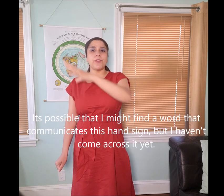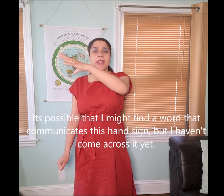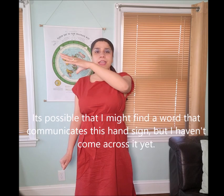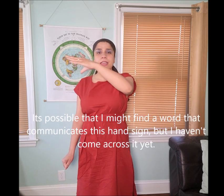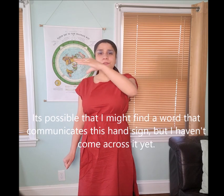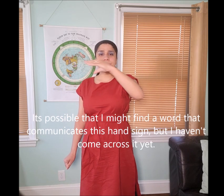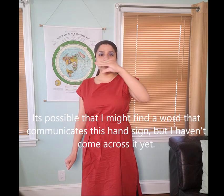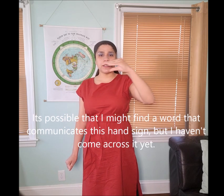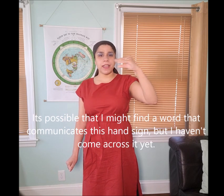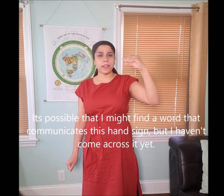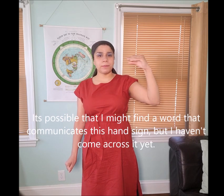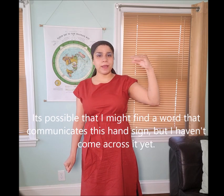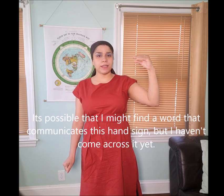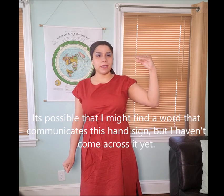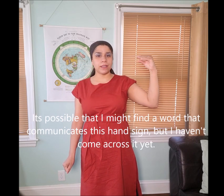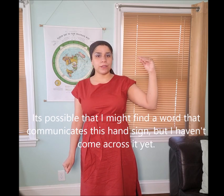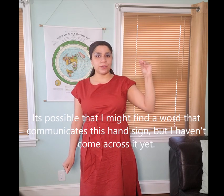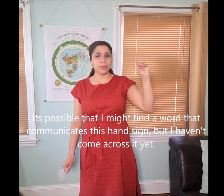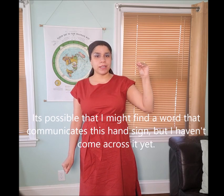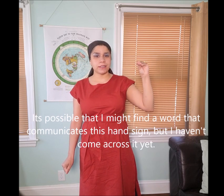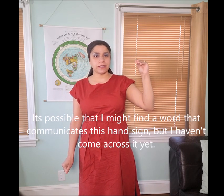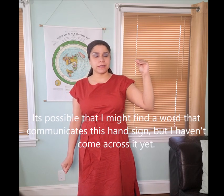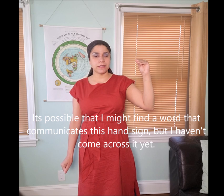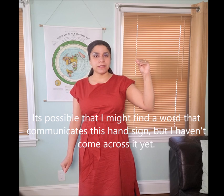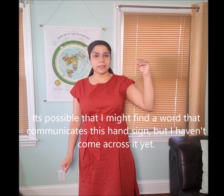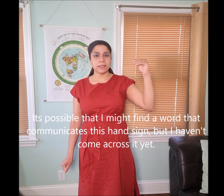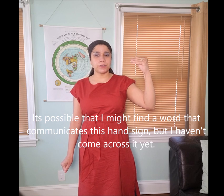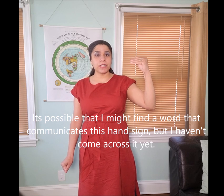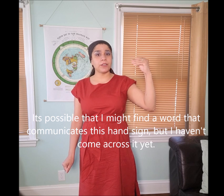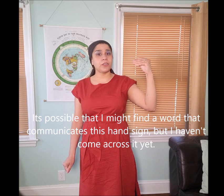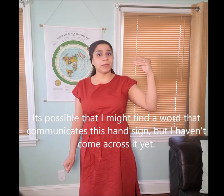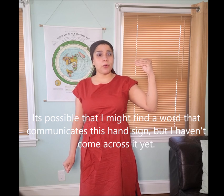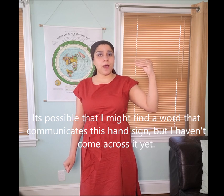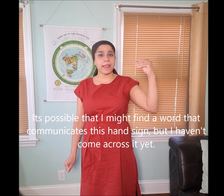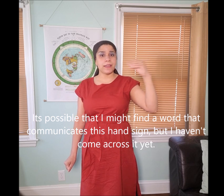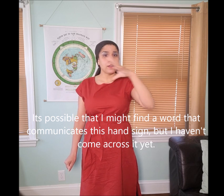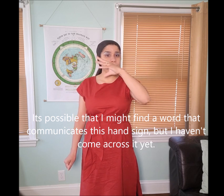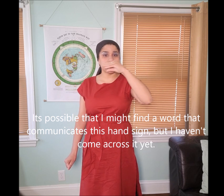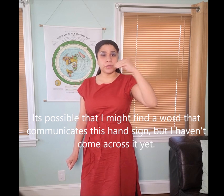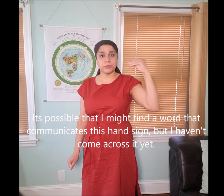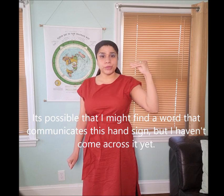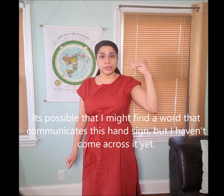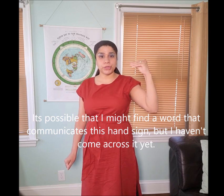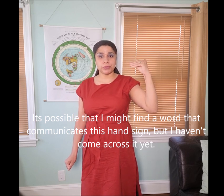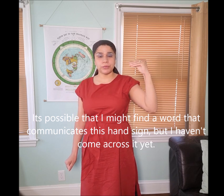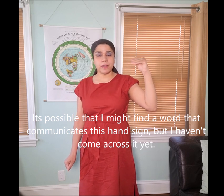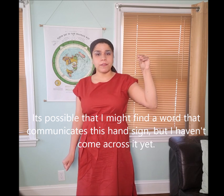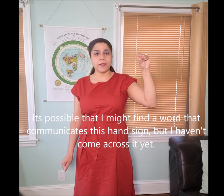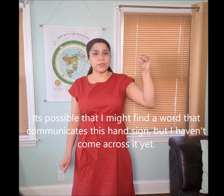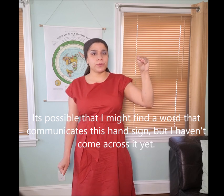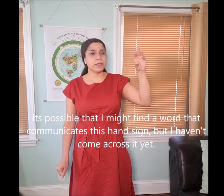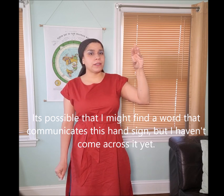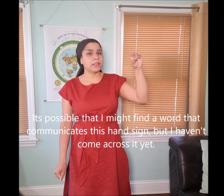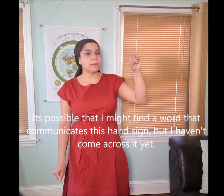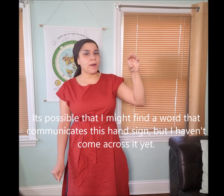If you've ever seen anybody do this to tell you to be quiet or to shh, they're doing the